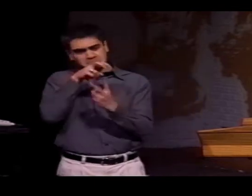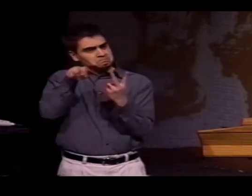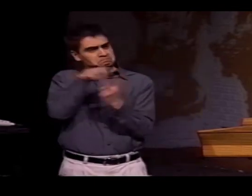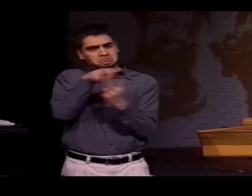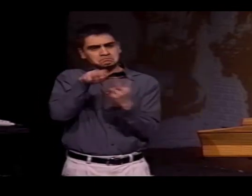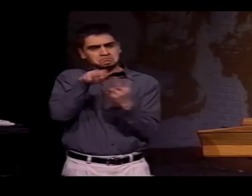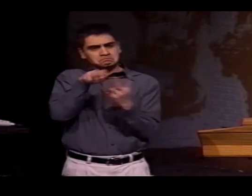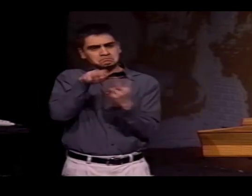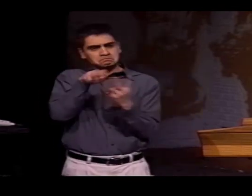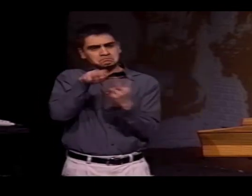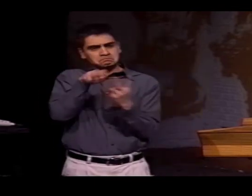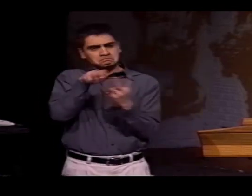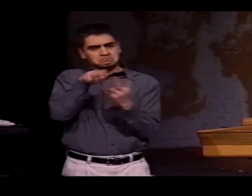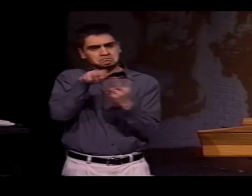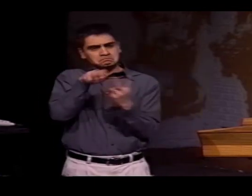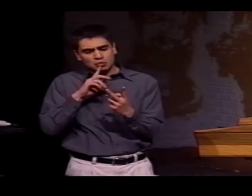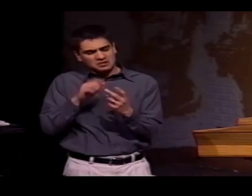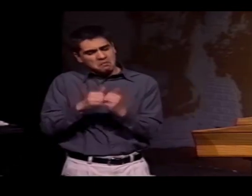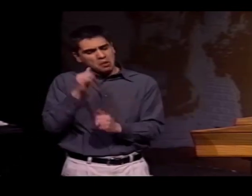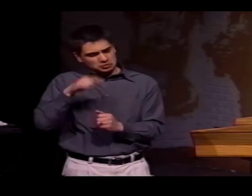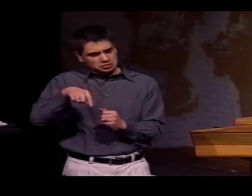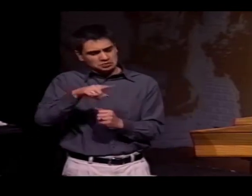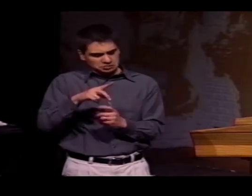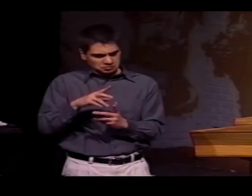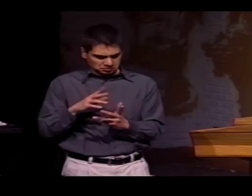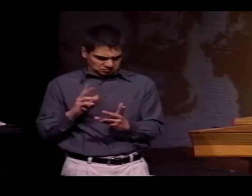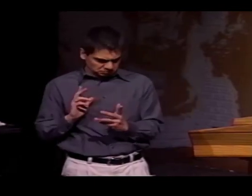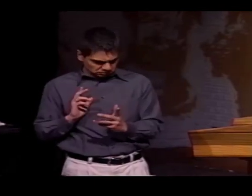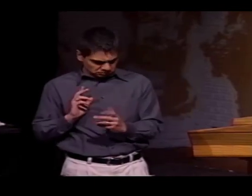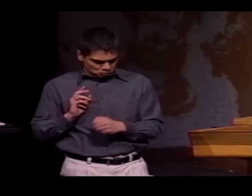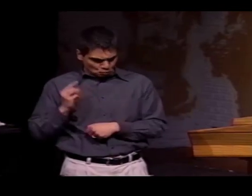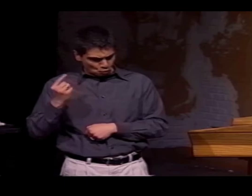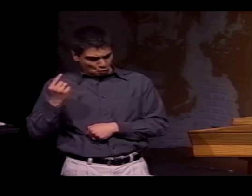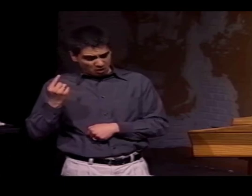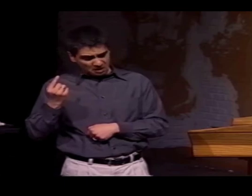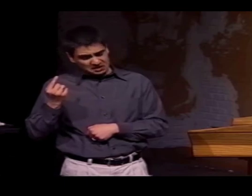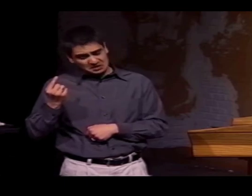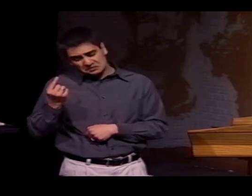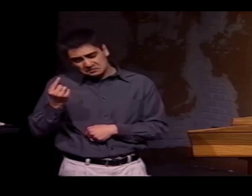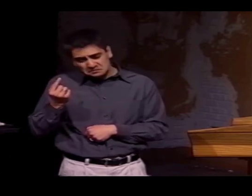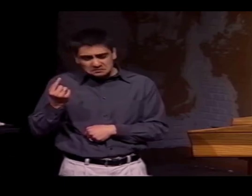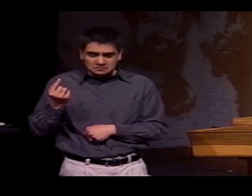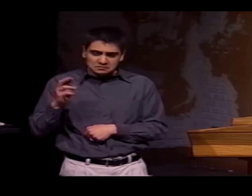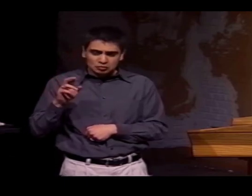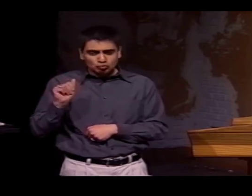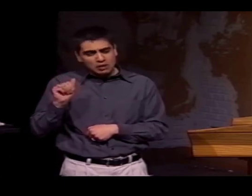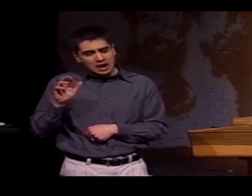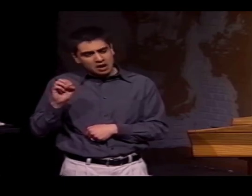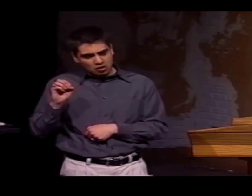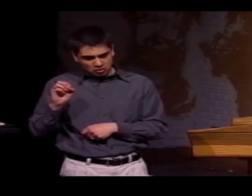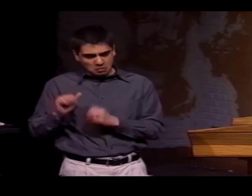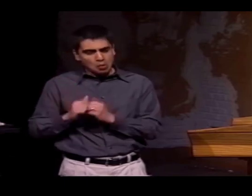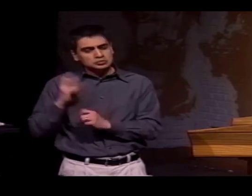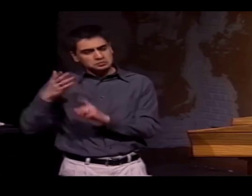SOME DEAF IN THE GROUP CODE-SWITCHED BETWEEN ASL AND LSM...FLUENTLY.